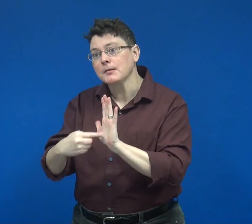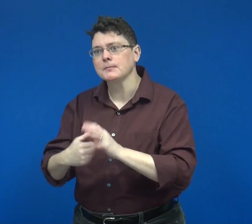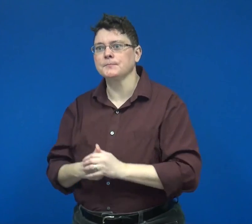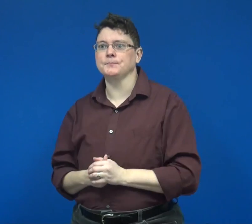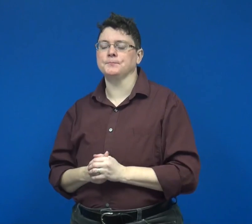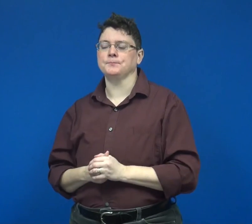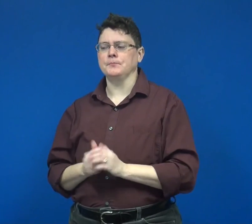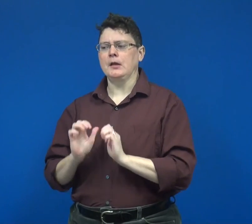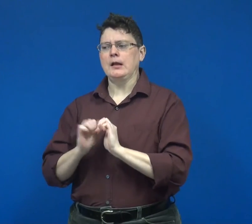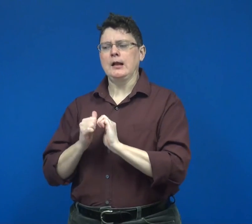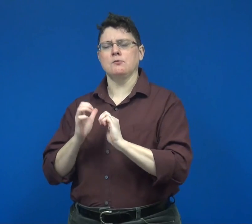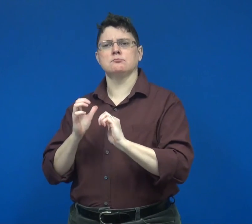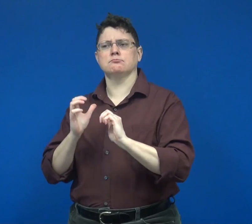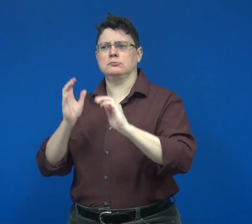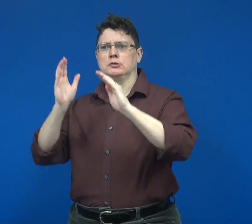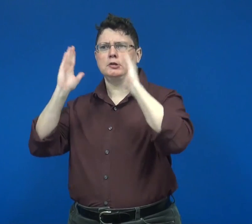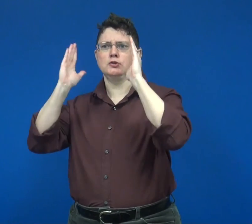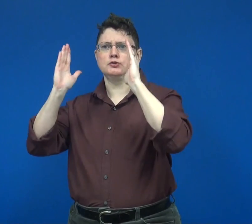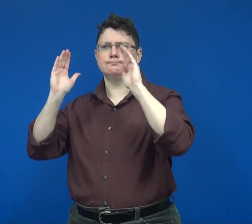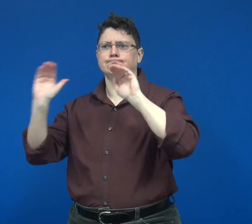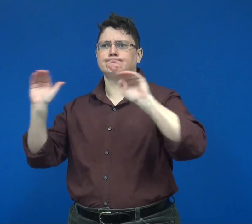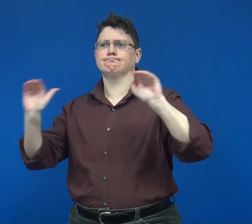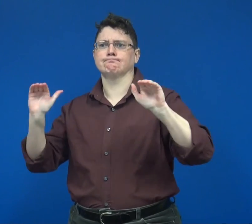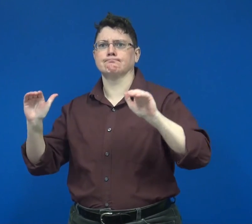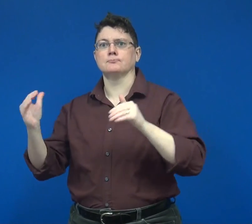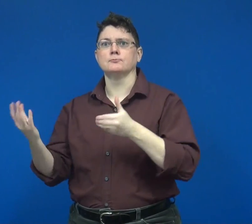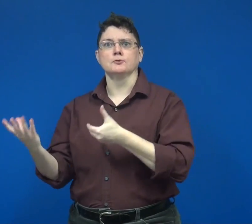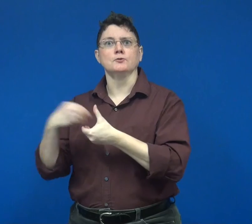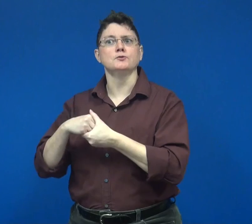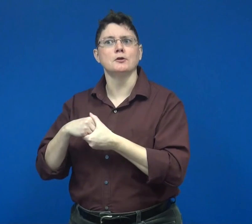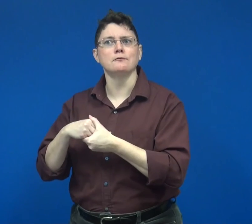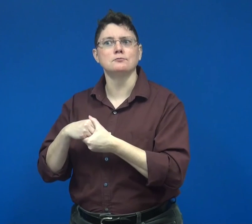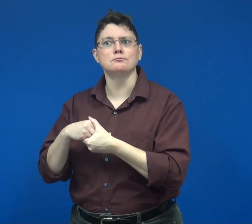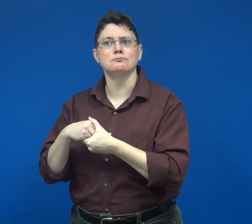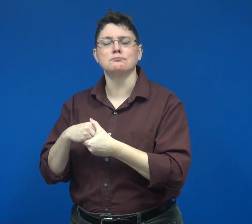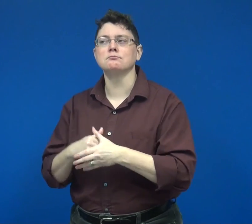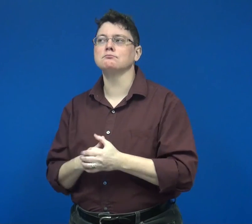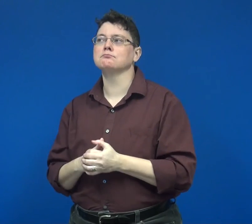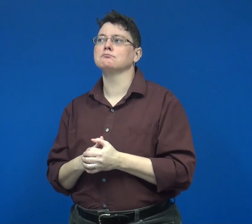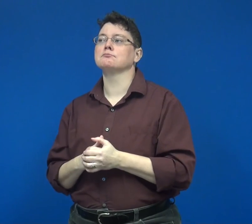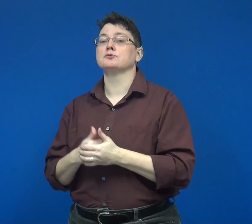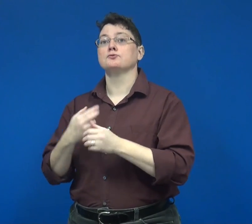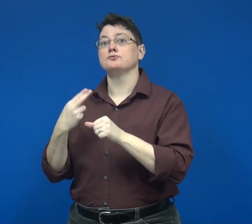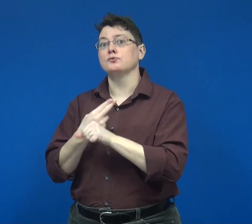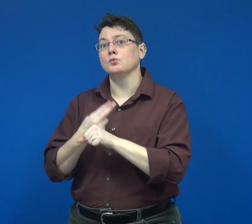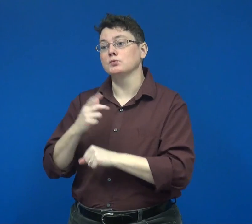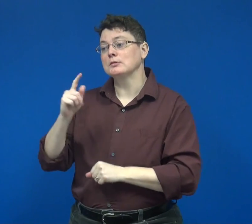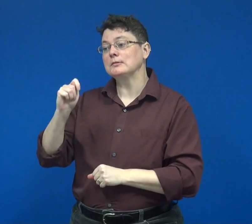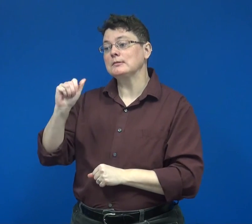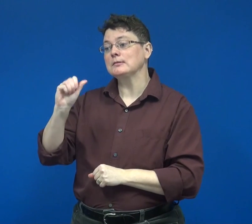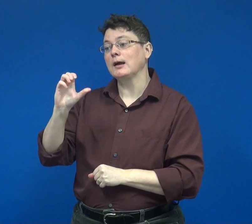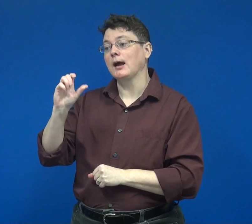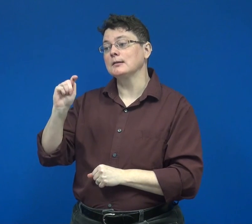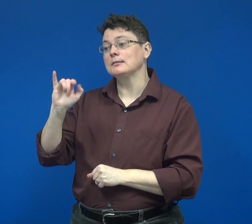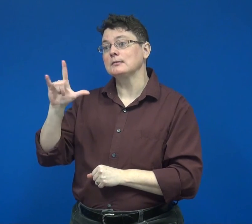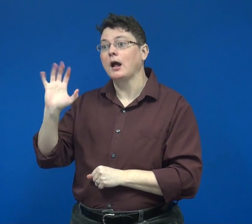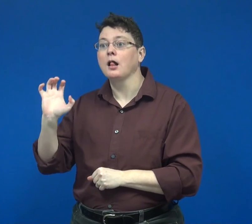e.g., how to get attention that is inclusive by developing tactile